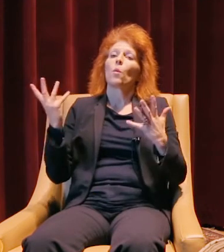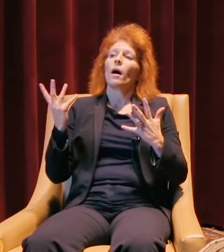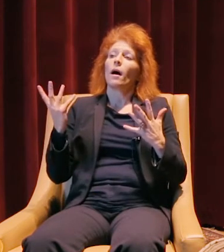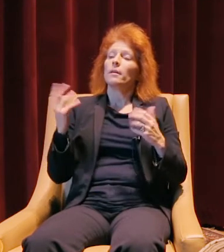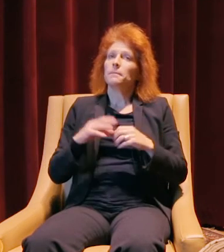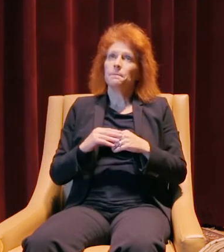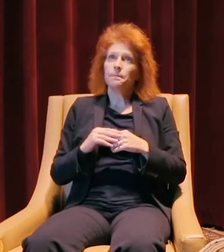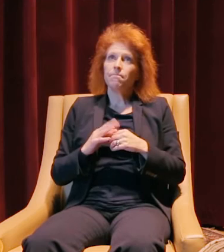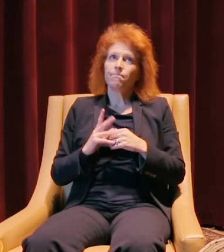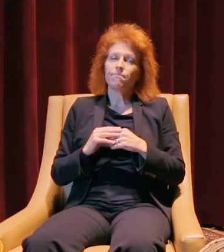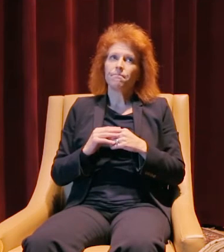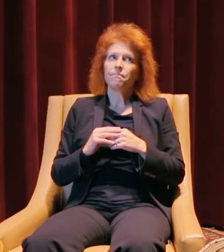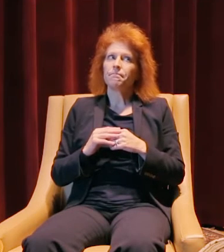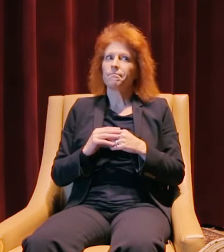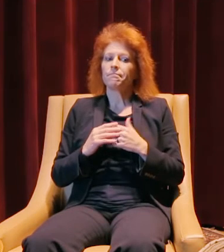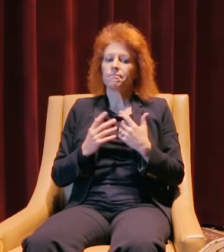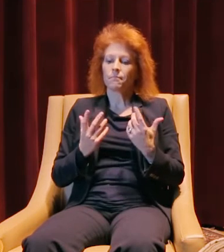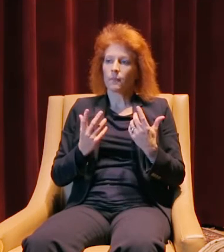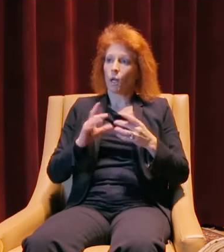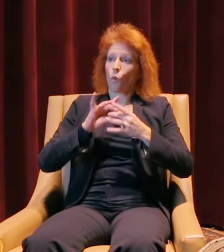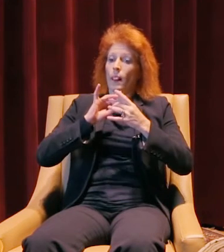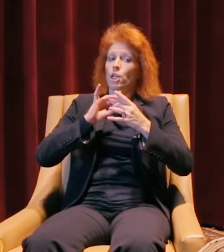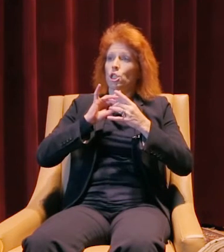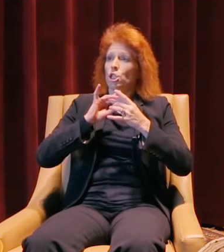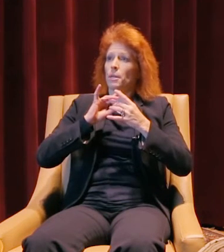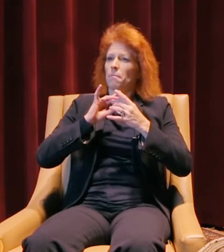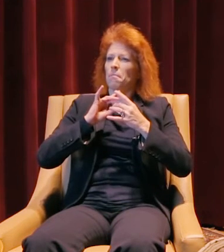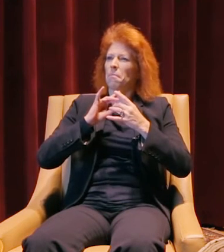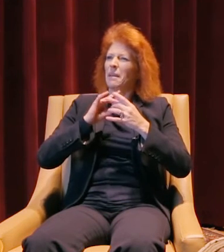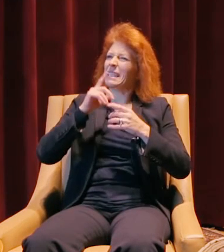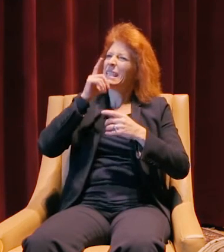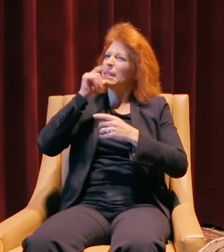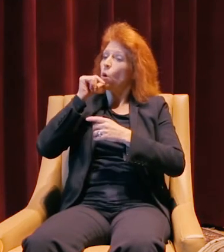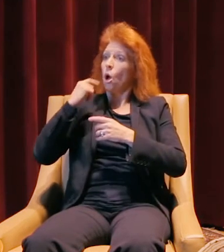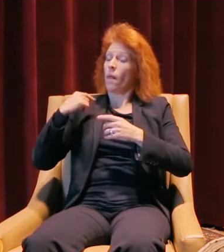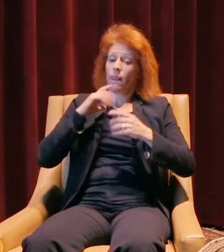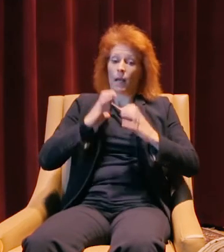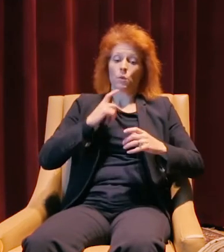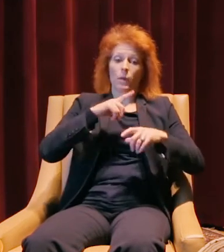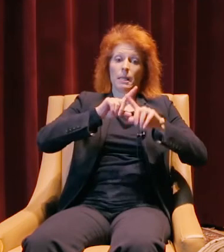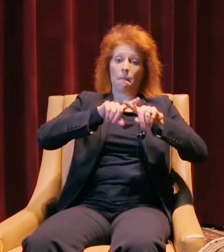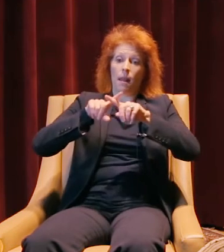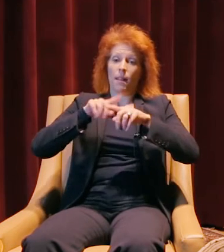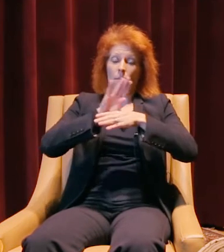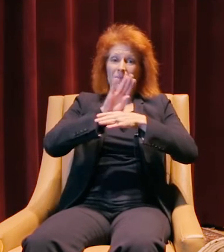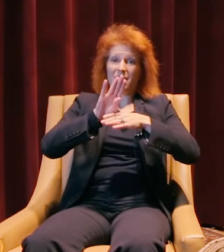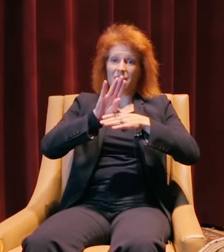by the relationships we had with companies that we depended on, and them failing to meet the expectations